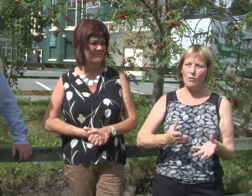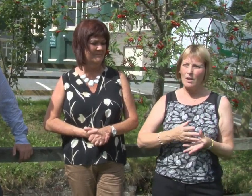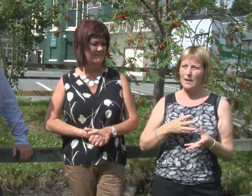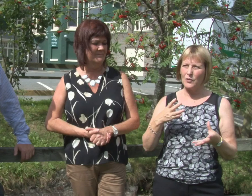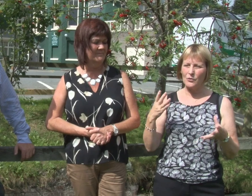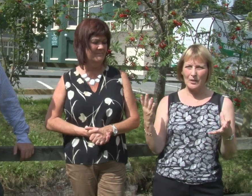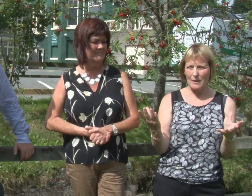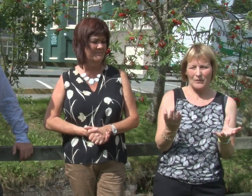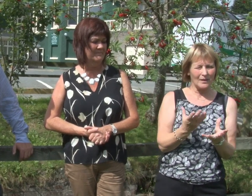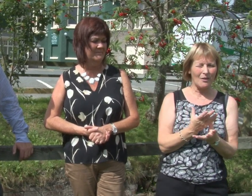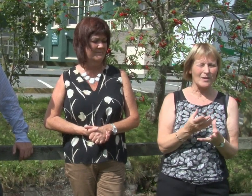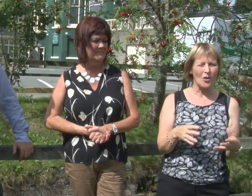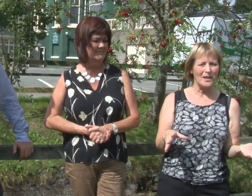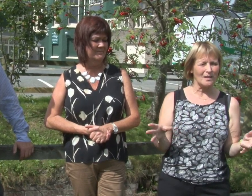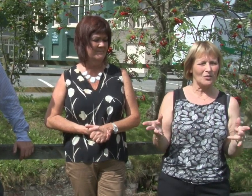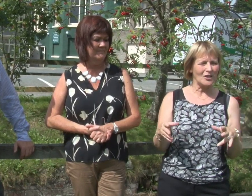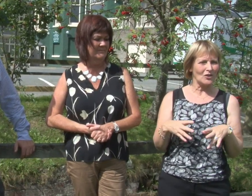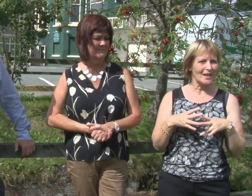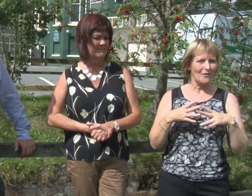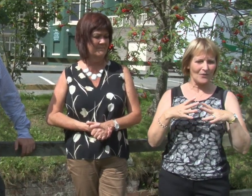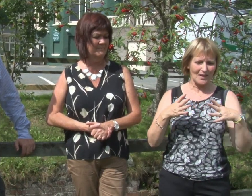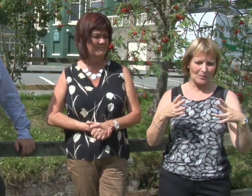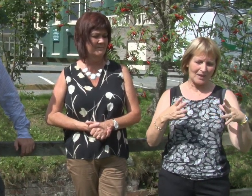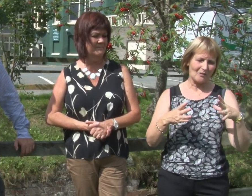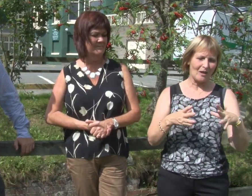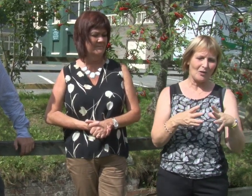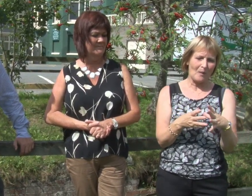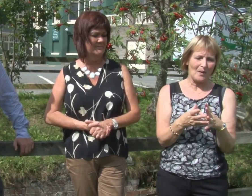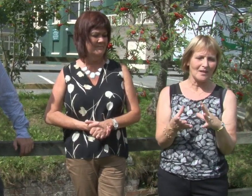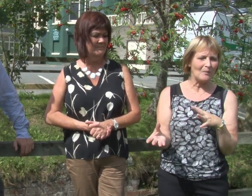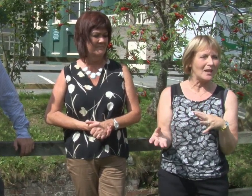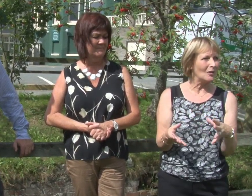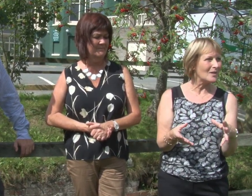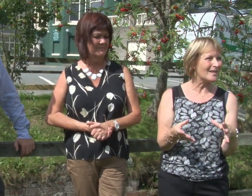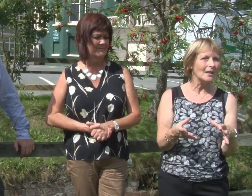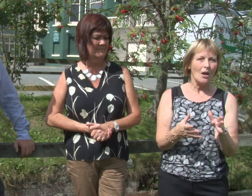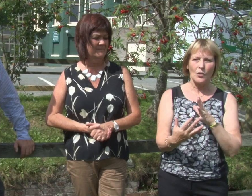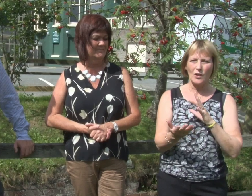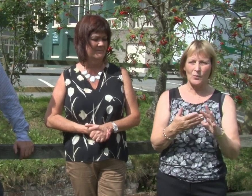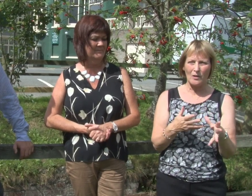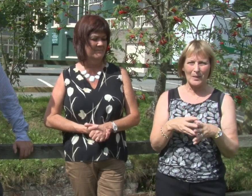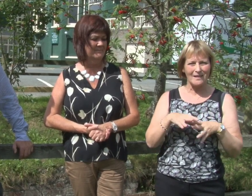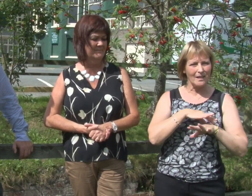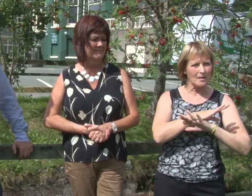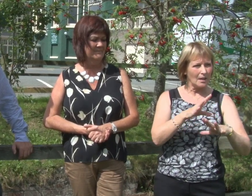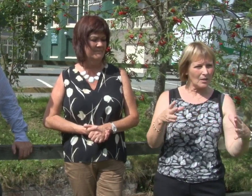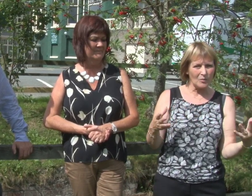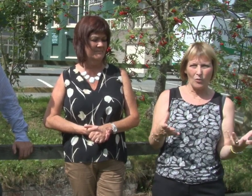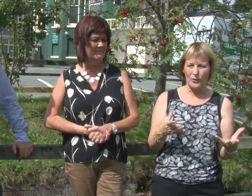there are so many situations that this piece of equipment can be used on a one-to-one basis in a small room